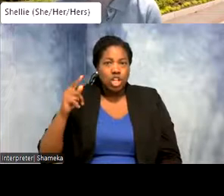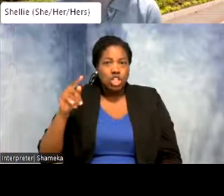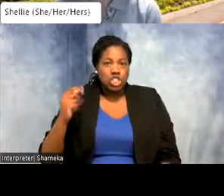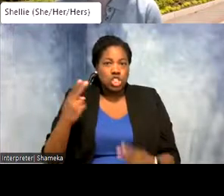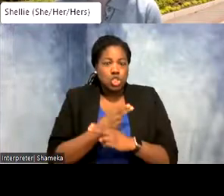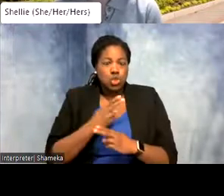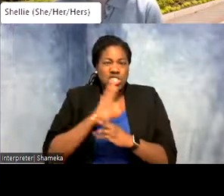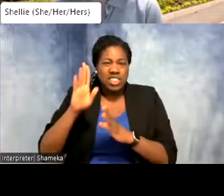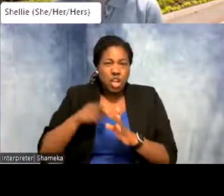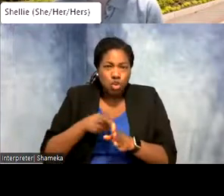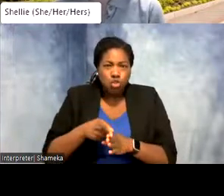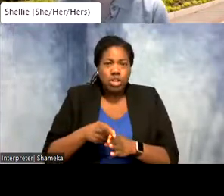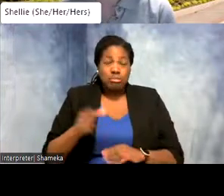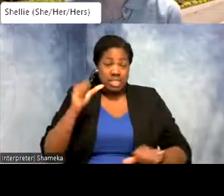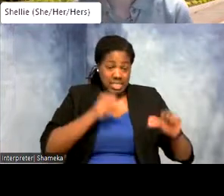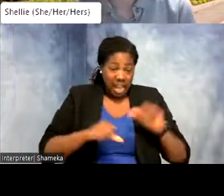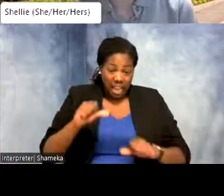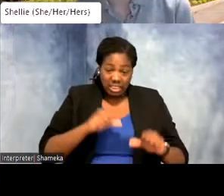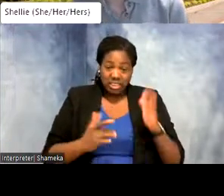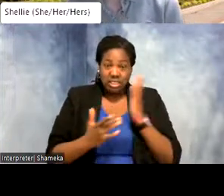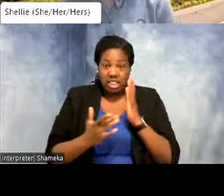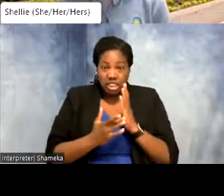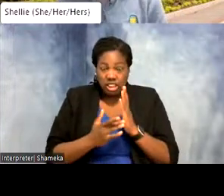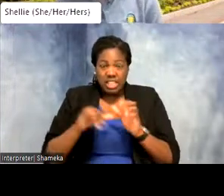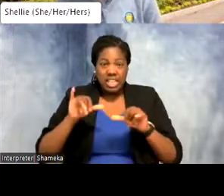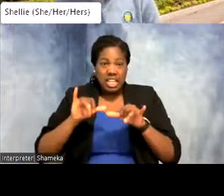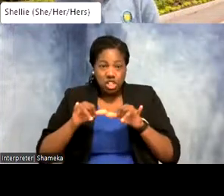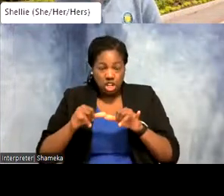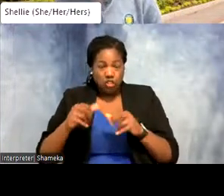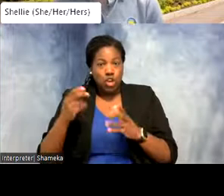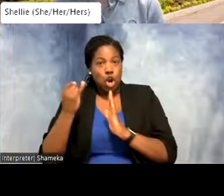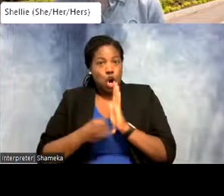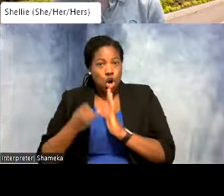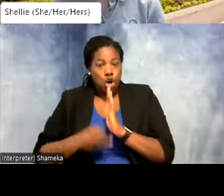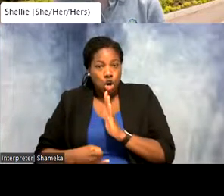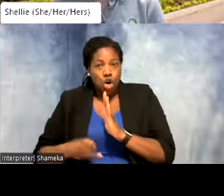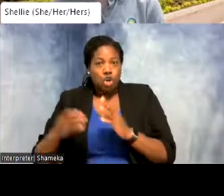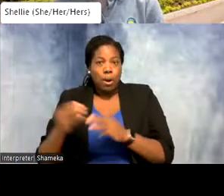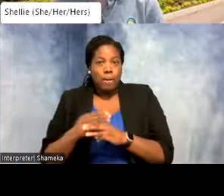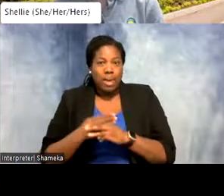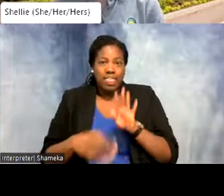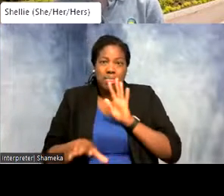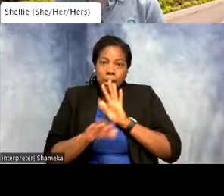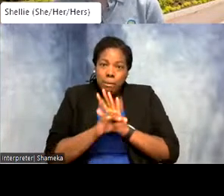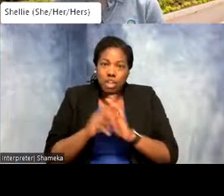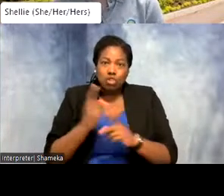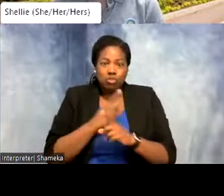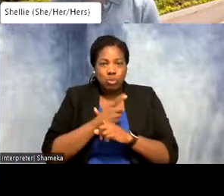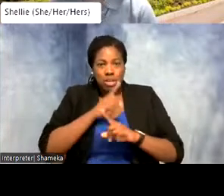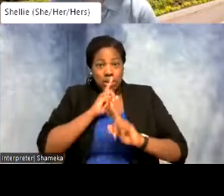career? Science, technology, engineering, art or math. Select all that apply. While you take some time to